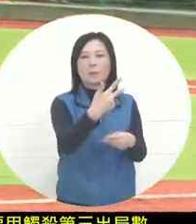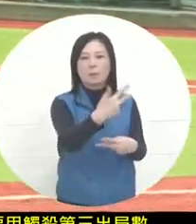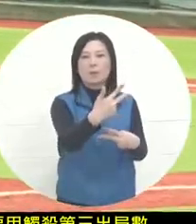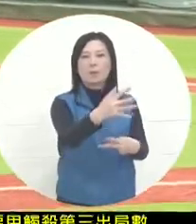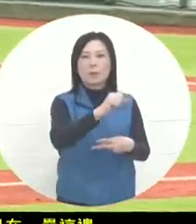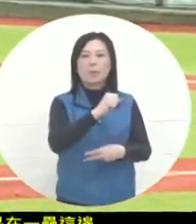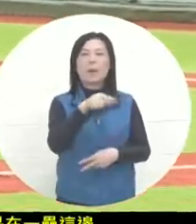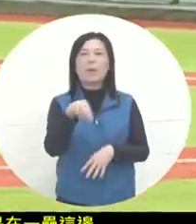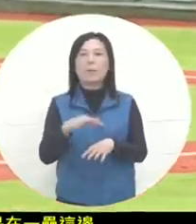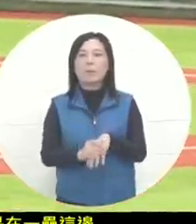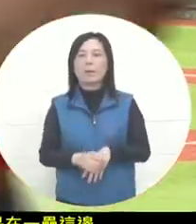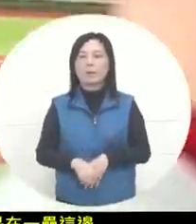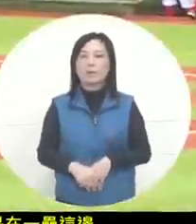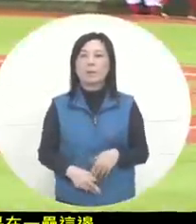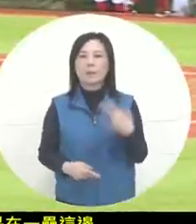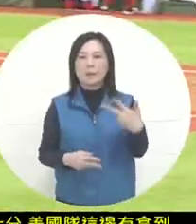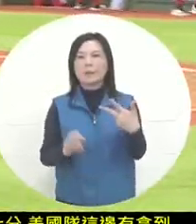and follow the 7:0 American team lead